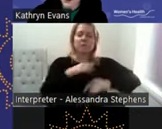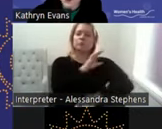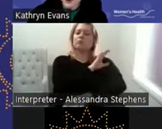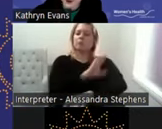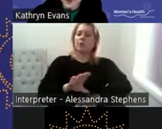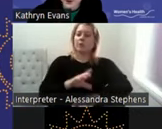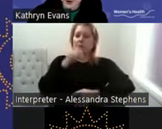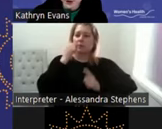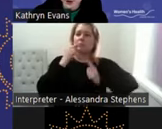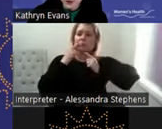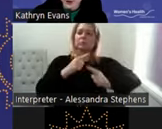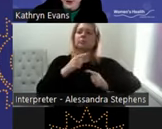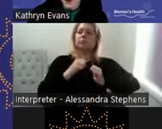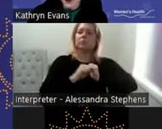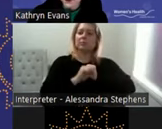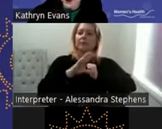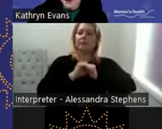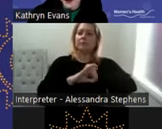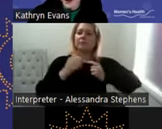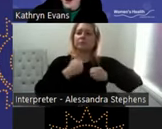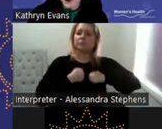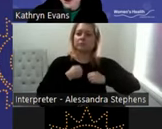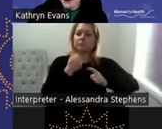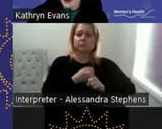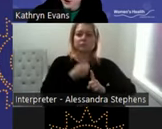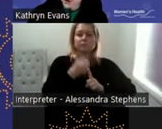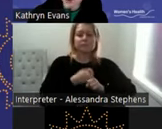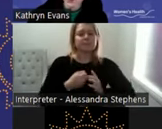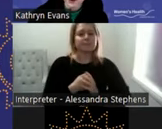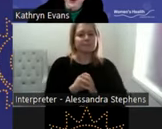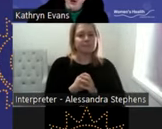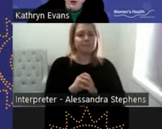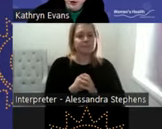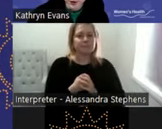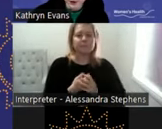Develop solutions. This involves taking action to lead cultural and social change.